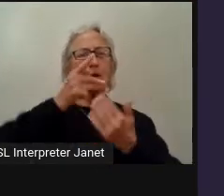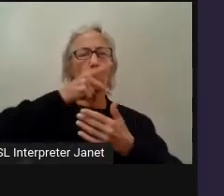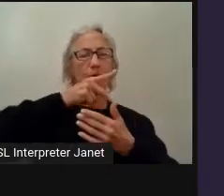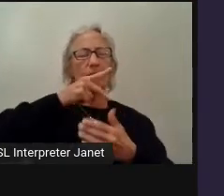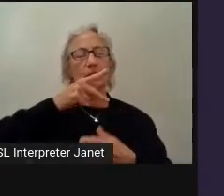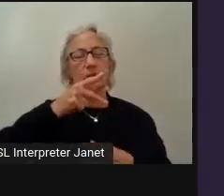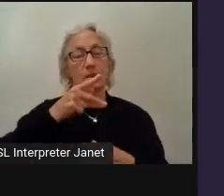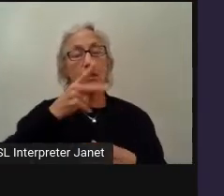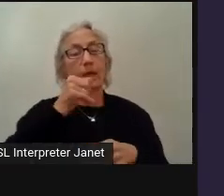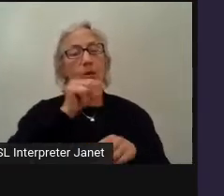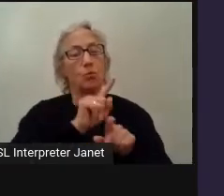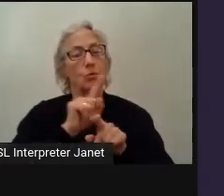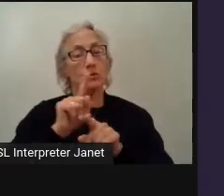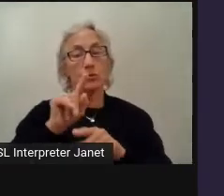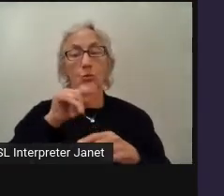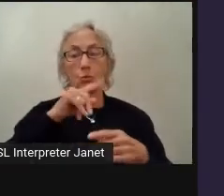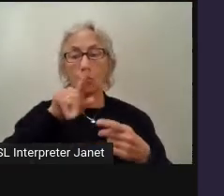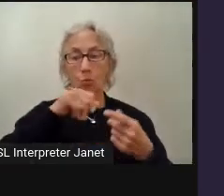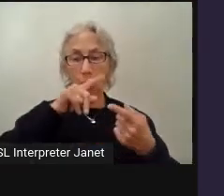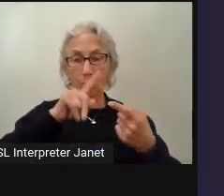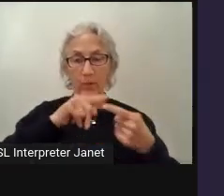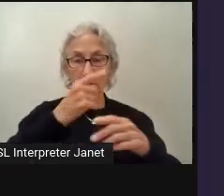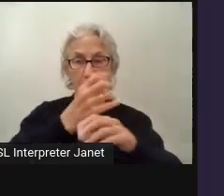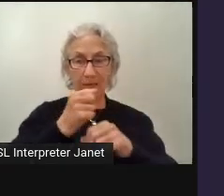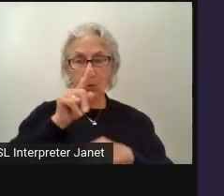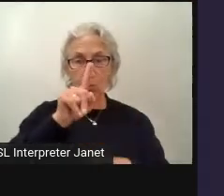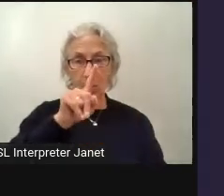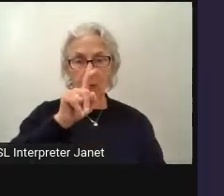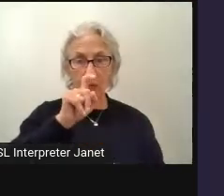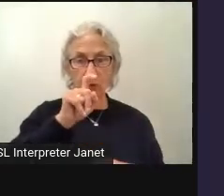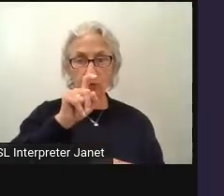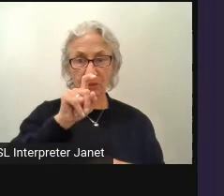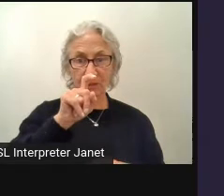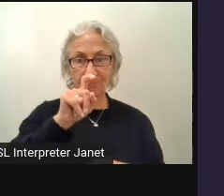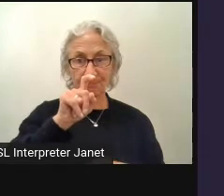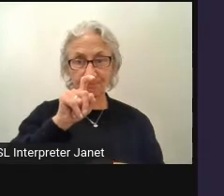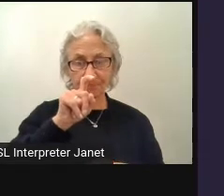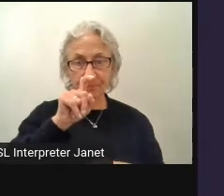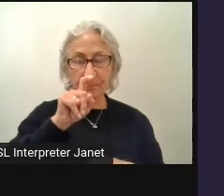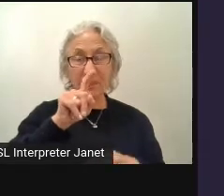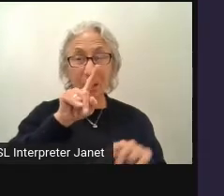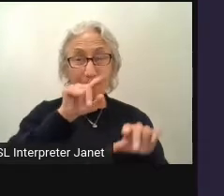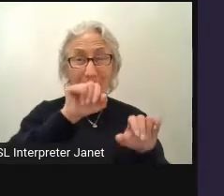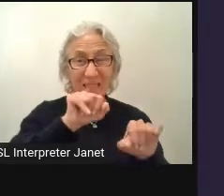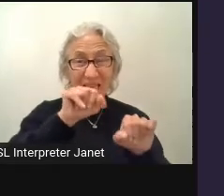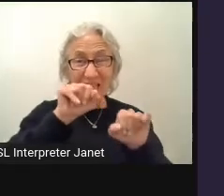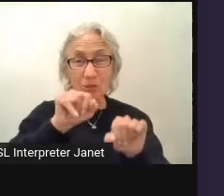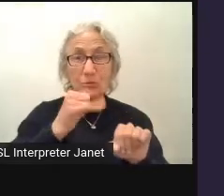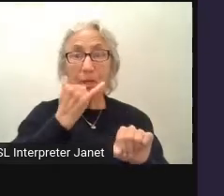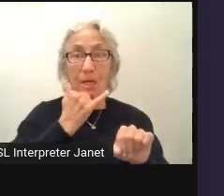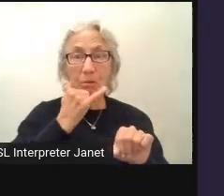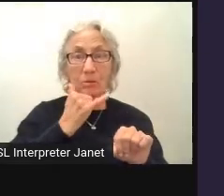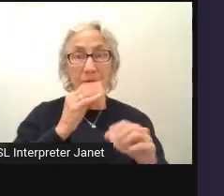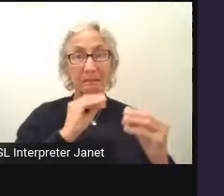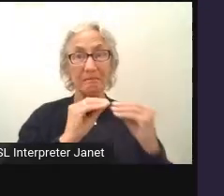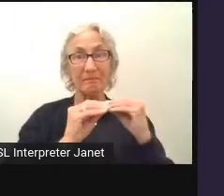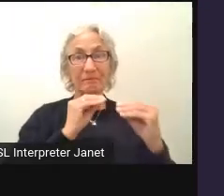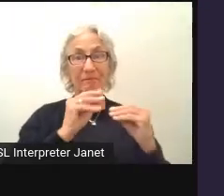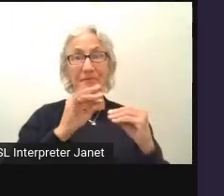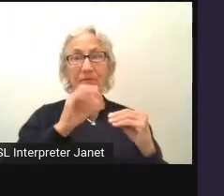When you get a return of 100 potential errors to fix, you might get a bit frustrated.